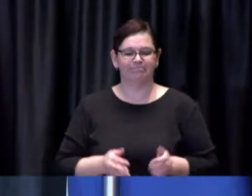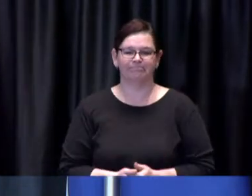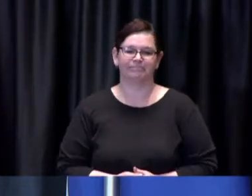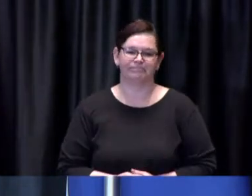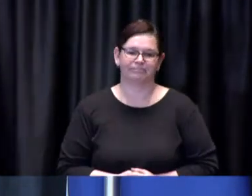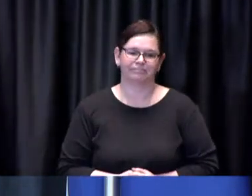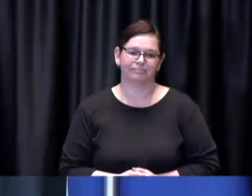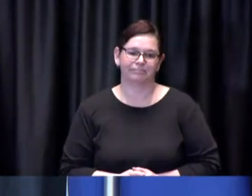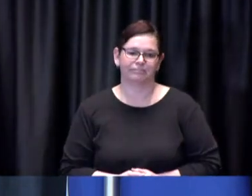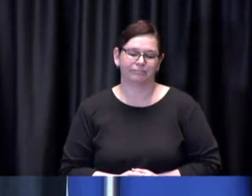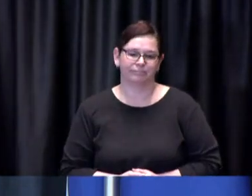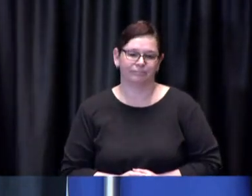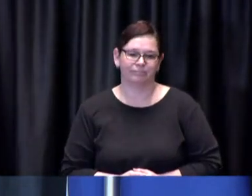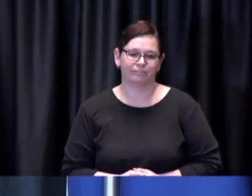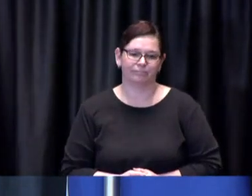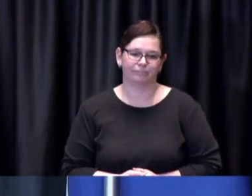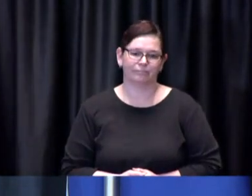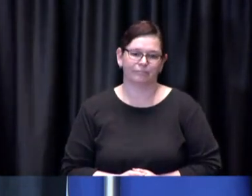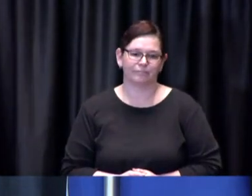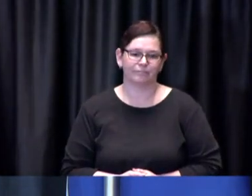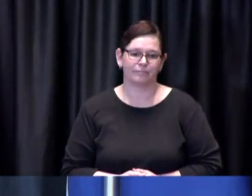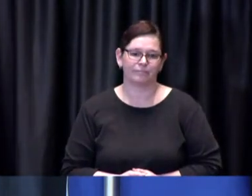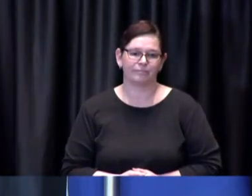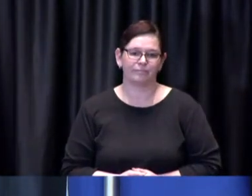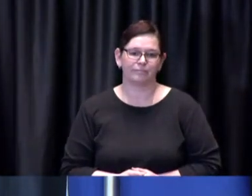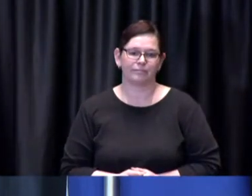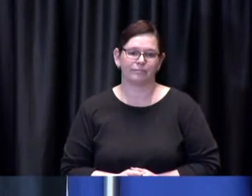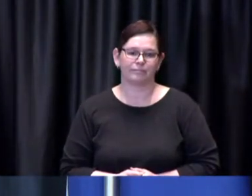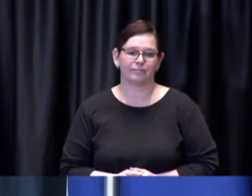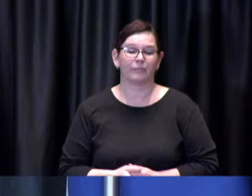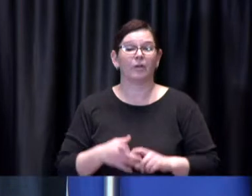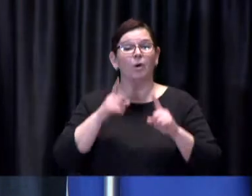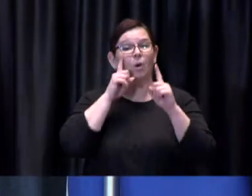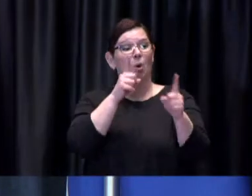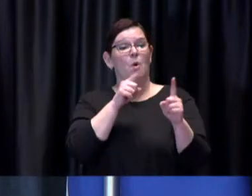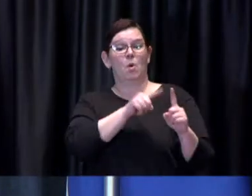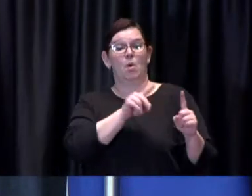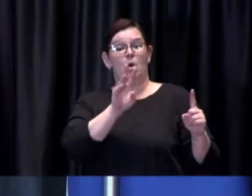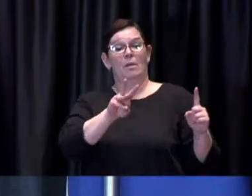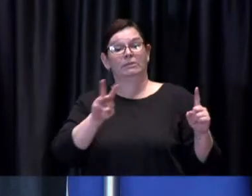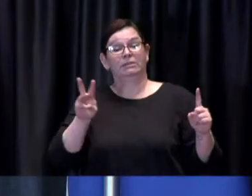up and available on our website so that you and the entire public will be able to